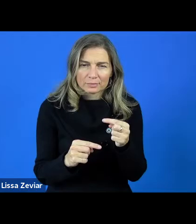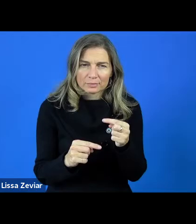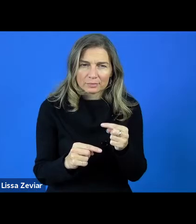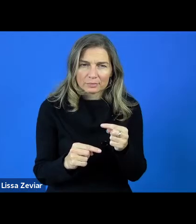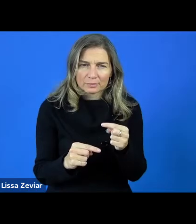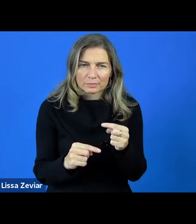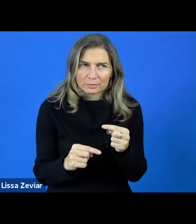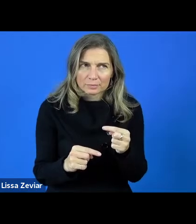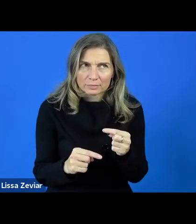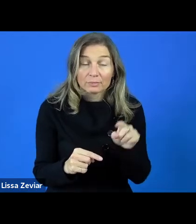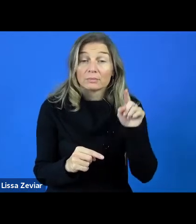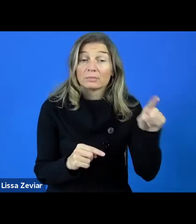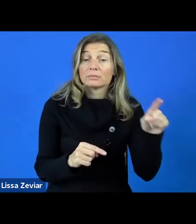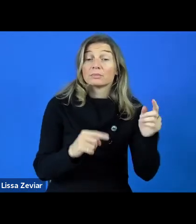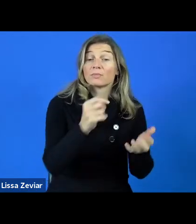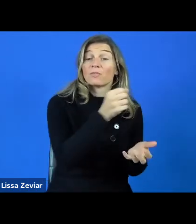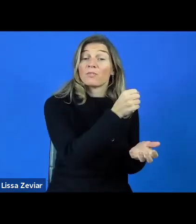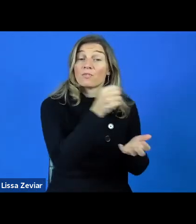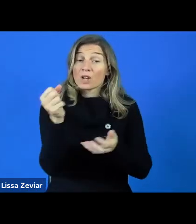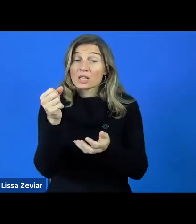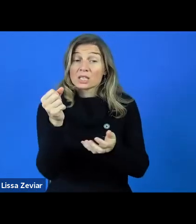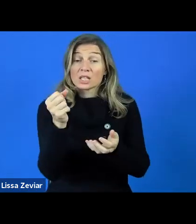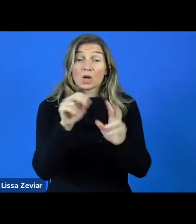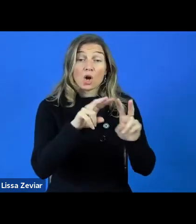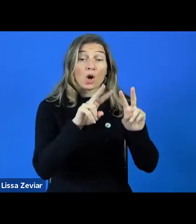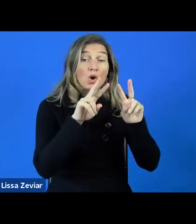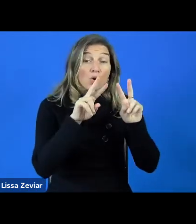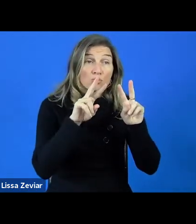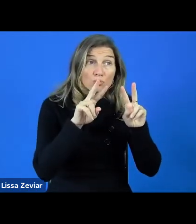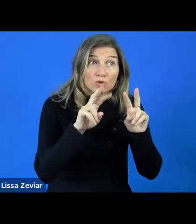This is about funding research across innovation to implement change.